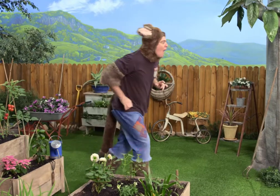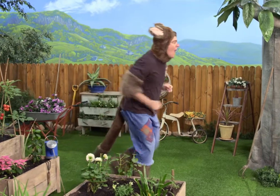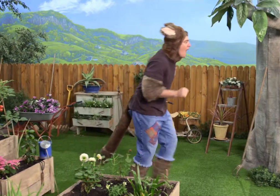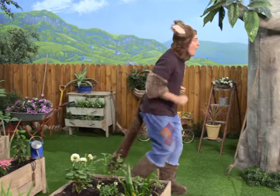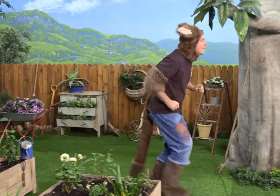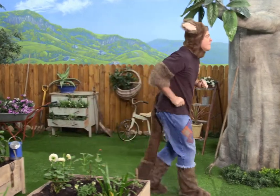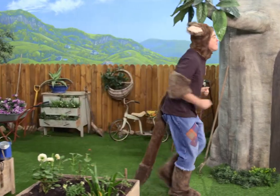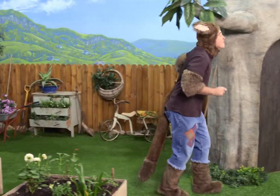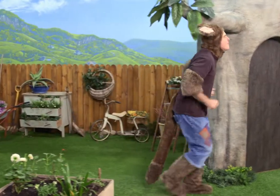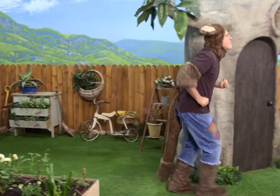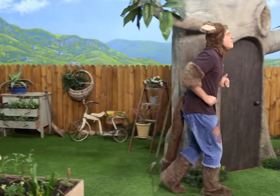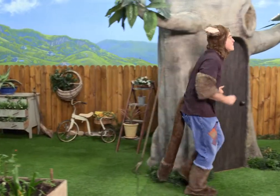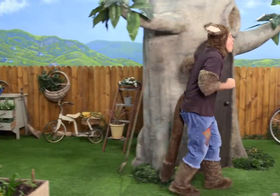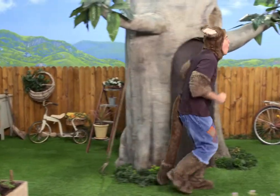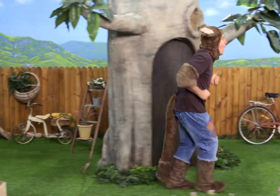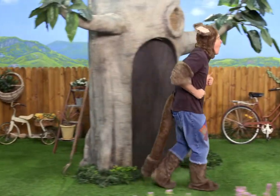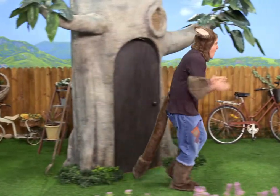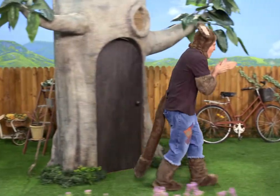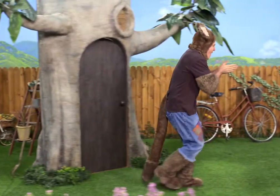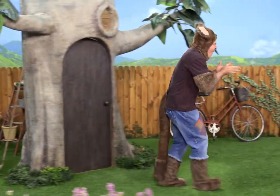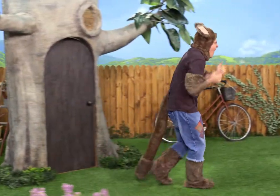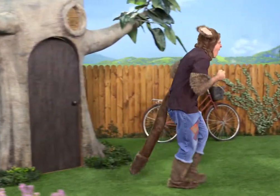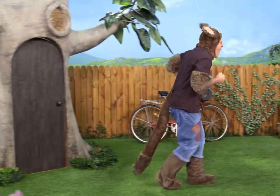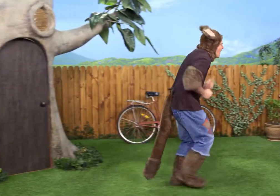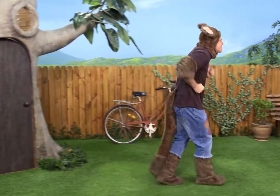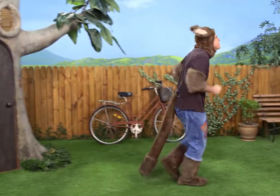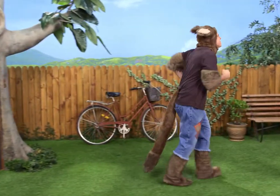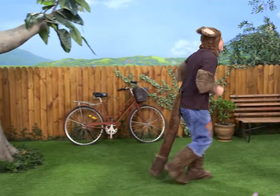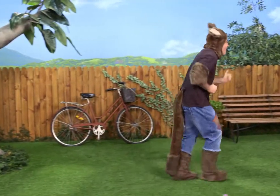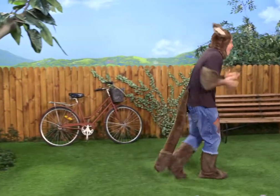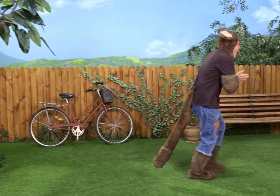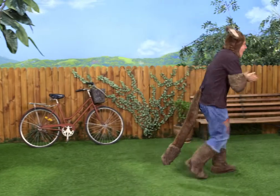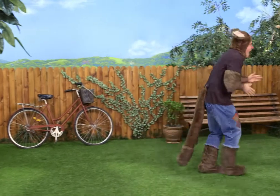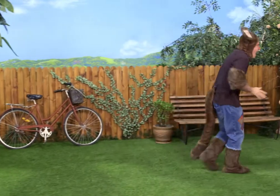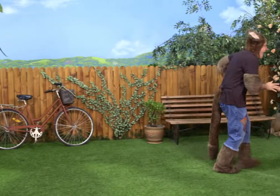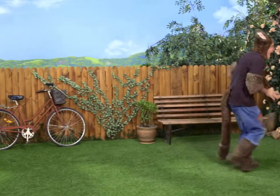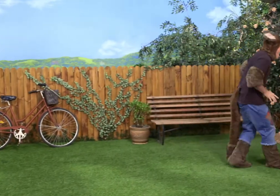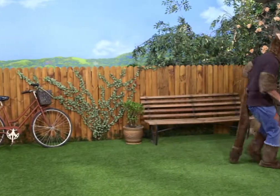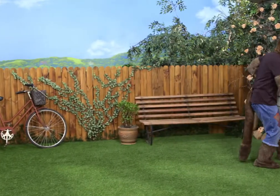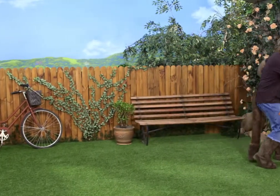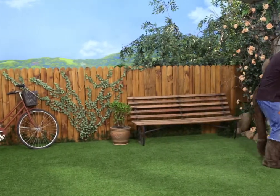Ooh. Ha, ha.